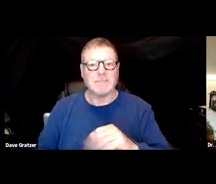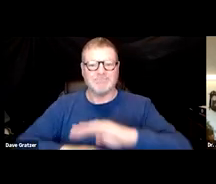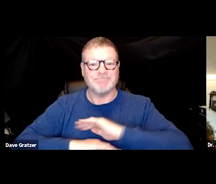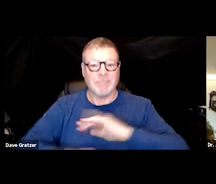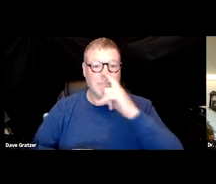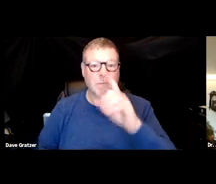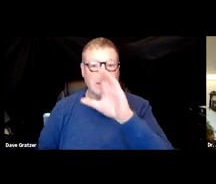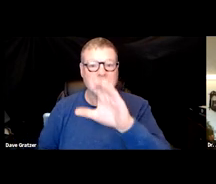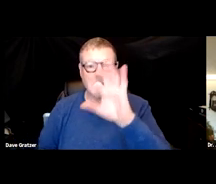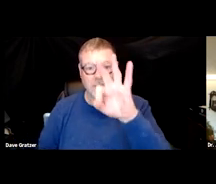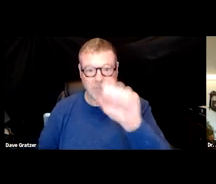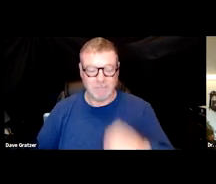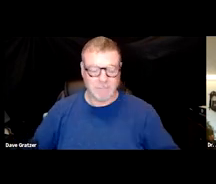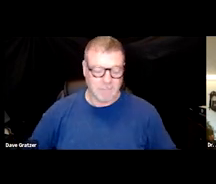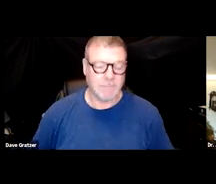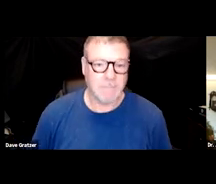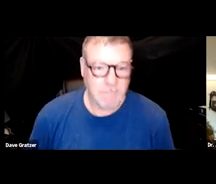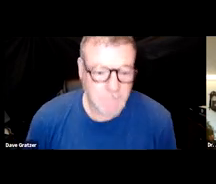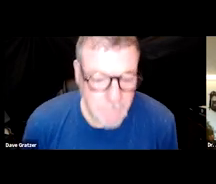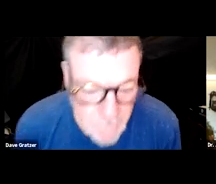for chronic fatigue syndrome, little different.